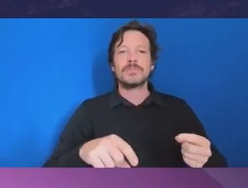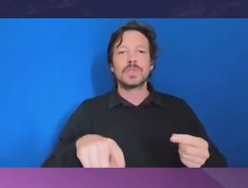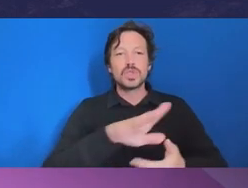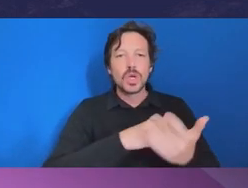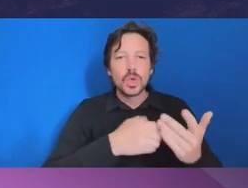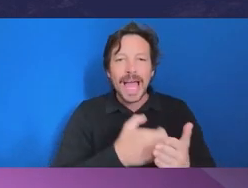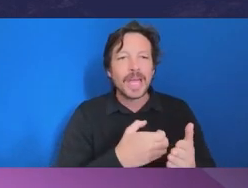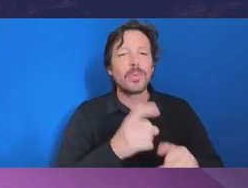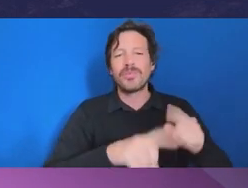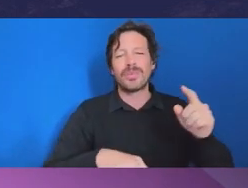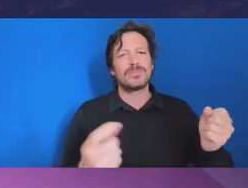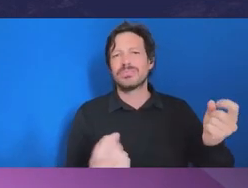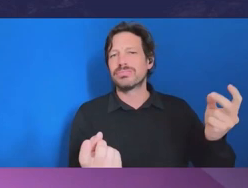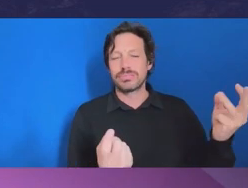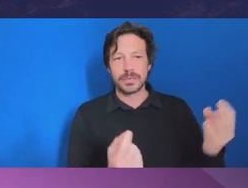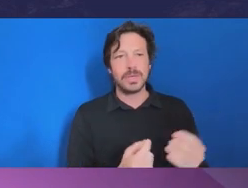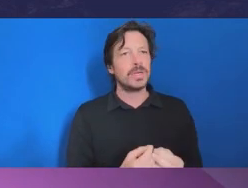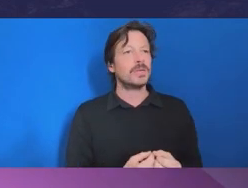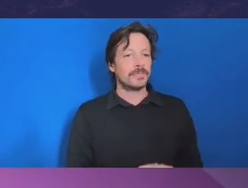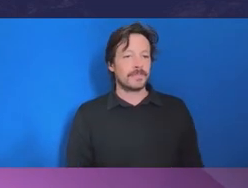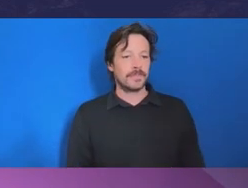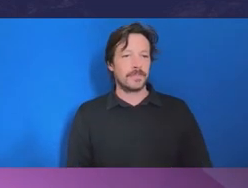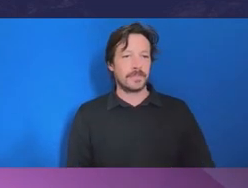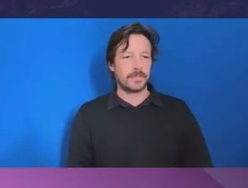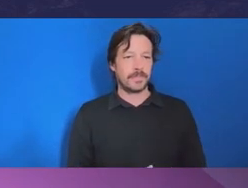So I welcome we're always continuously recruiting as Roberta would know